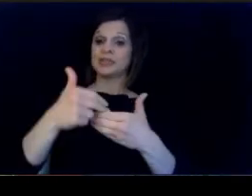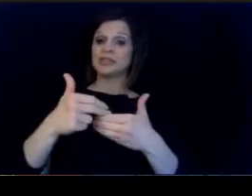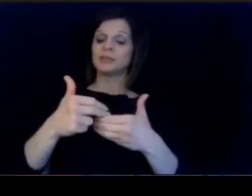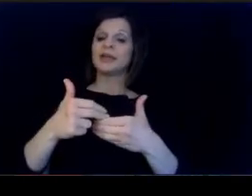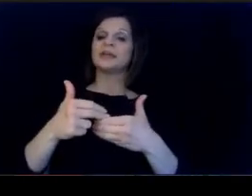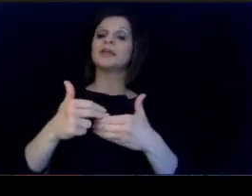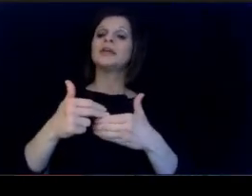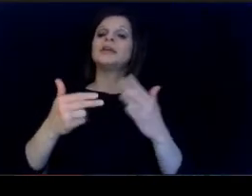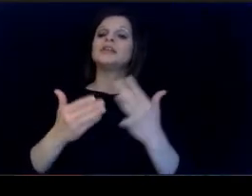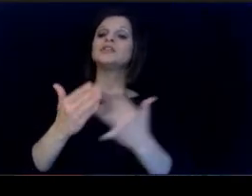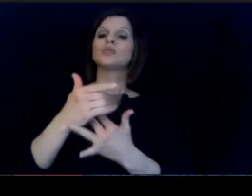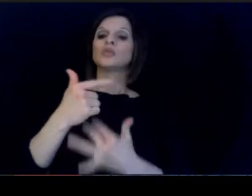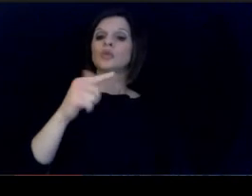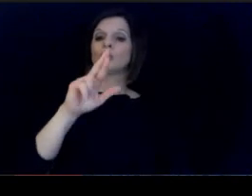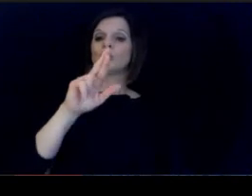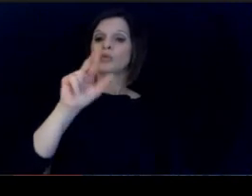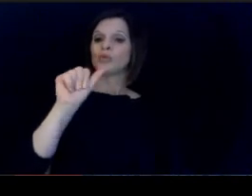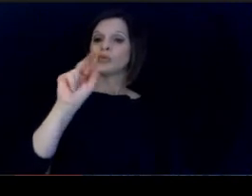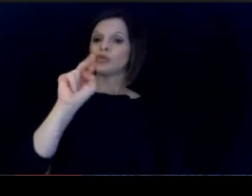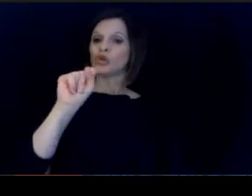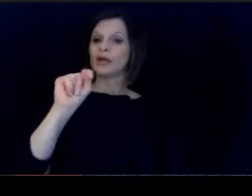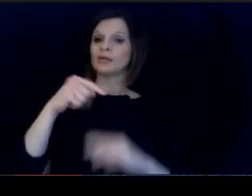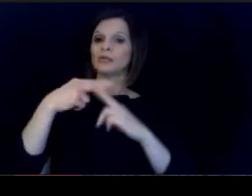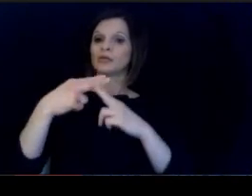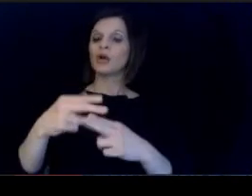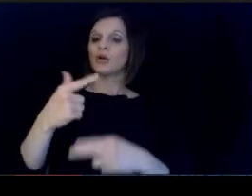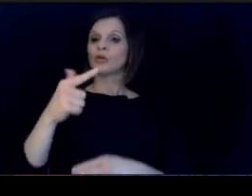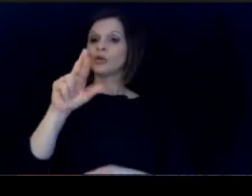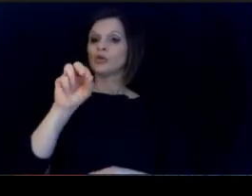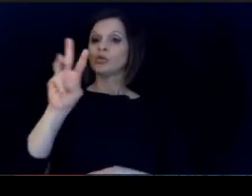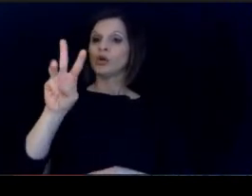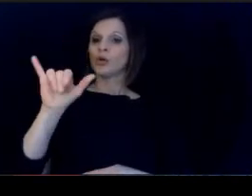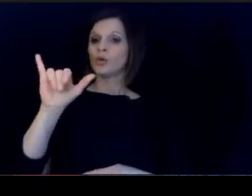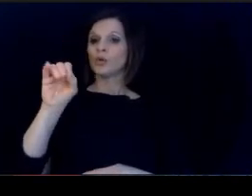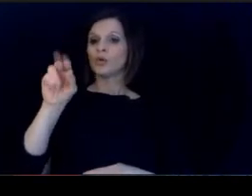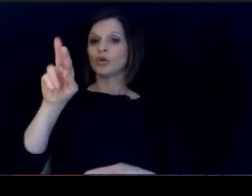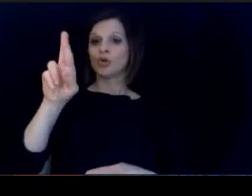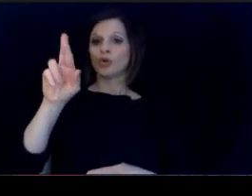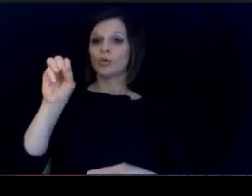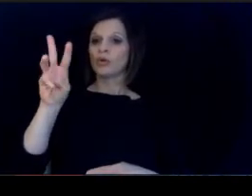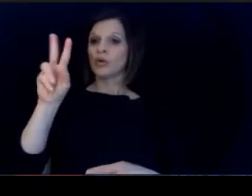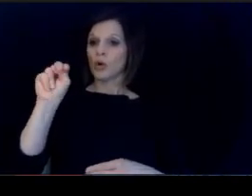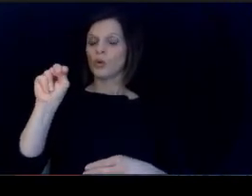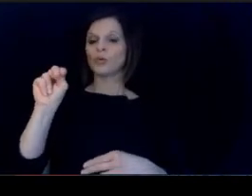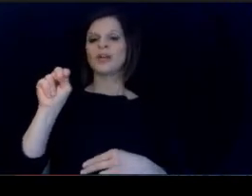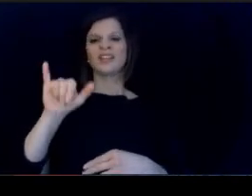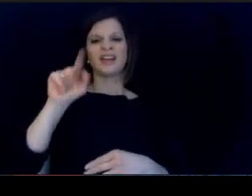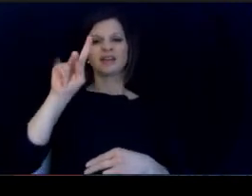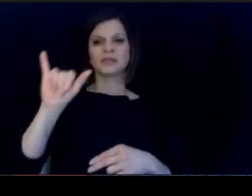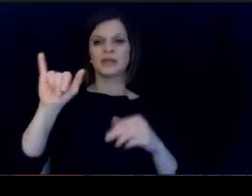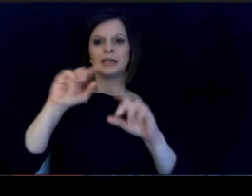educator grants that the Kentucky Department. of Education is making available. Those are again competitive.